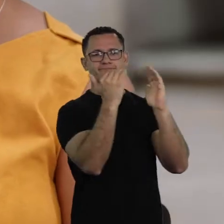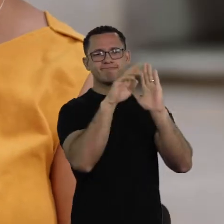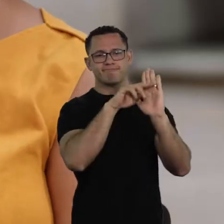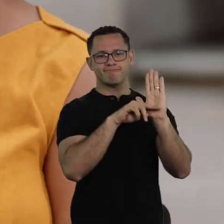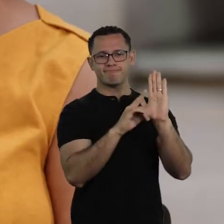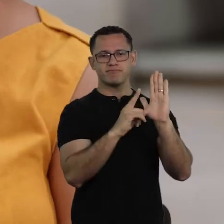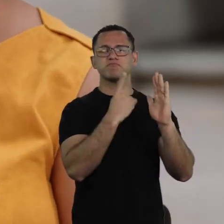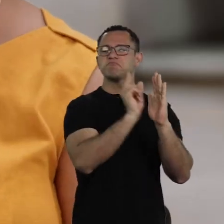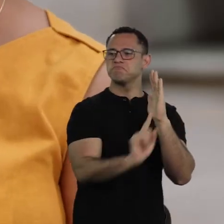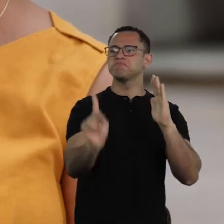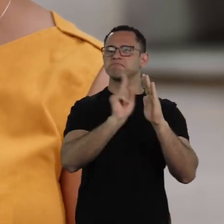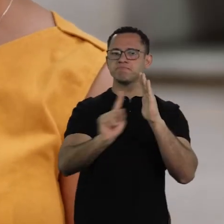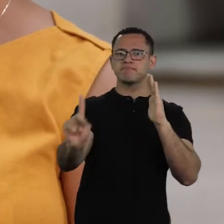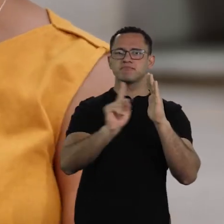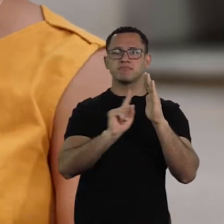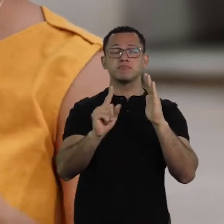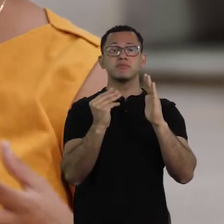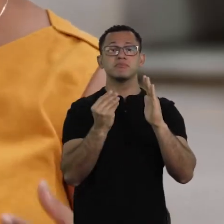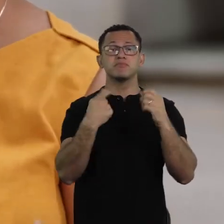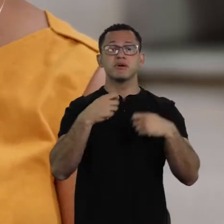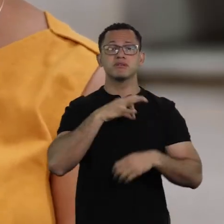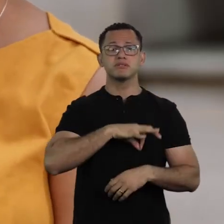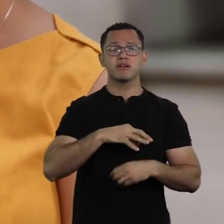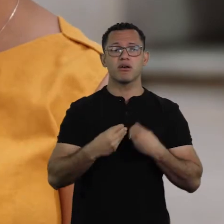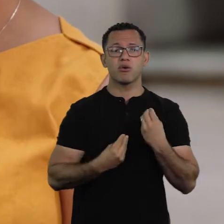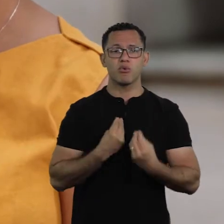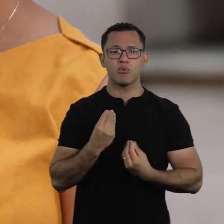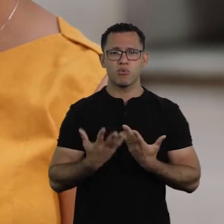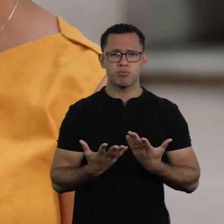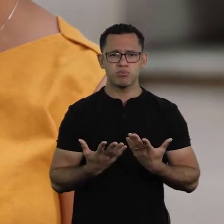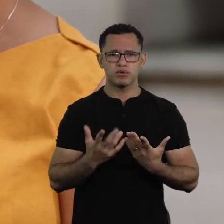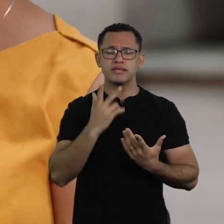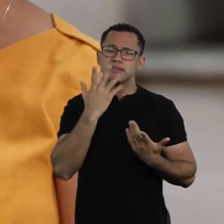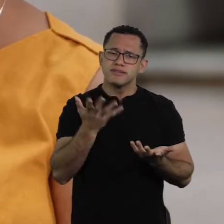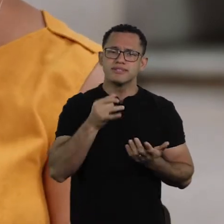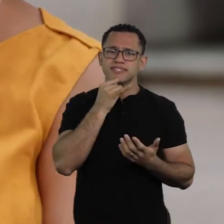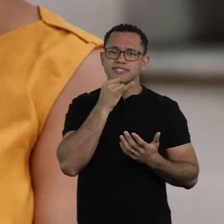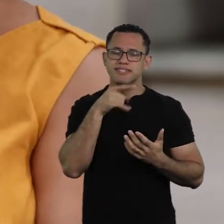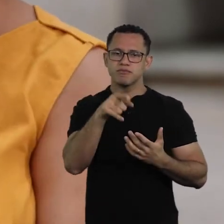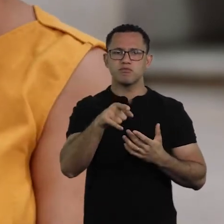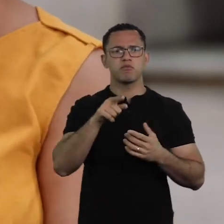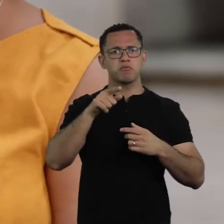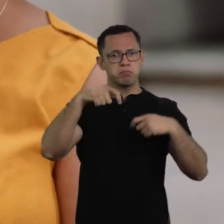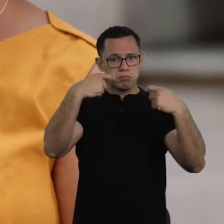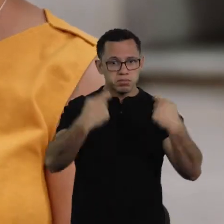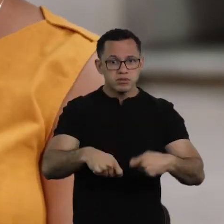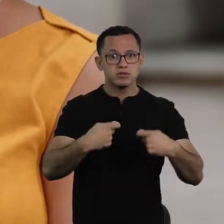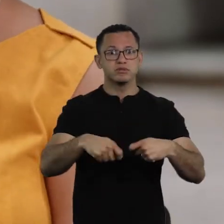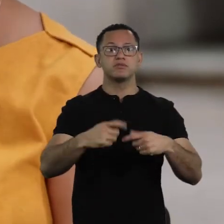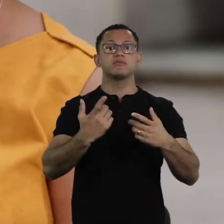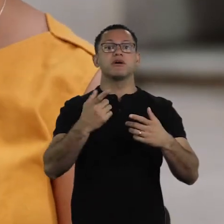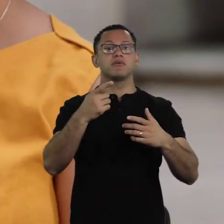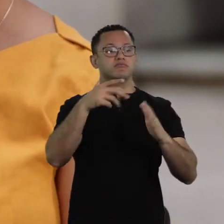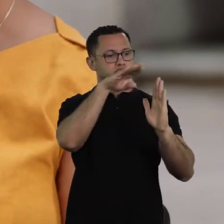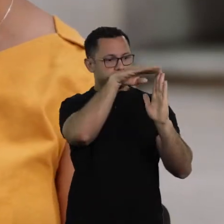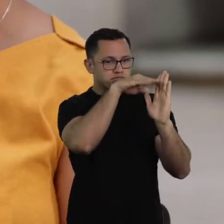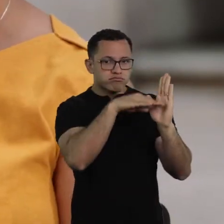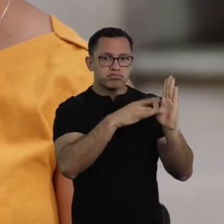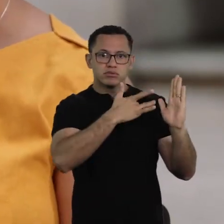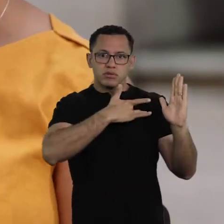of isolating yourself depended only on people's will, it’s a contrast between the freedom